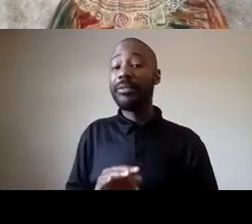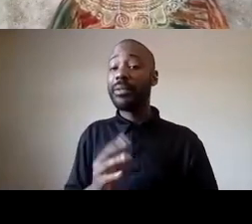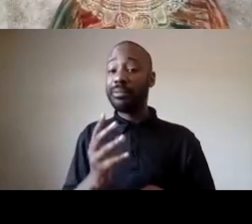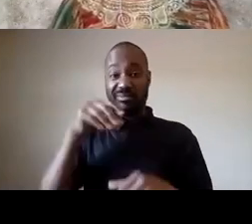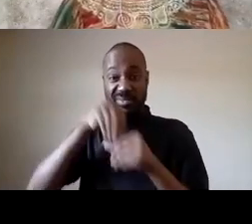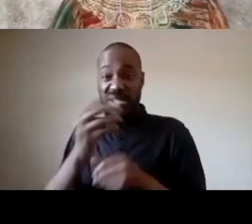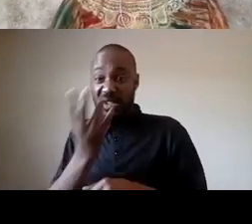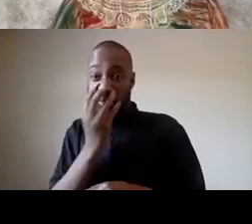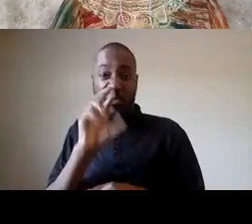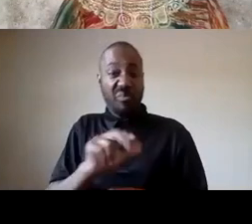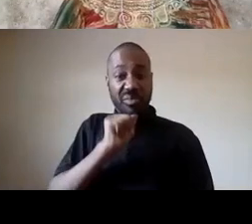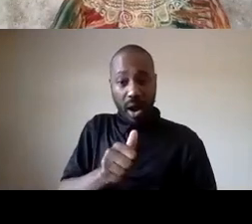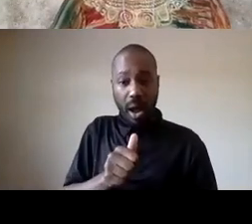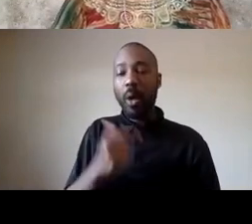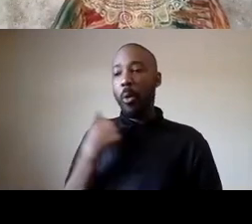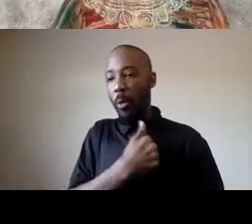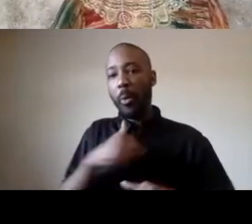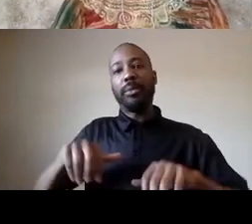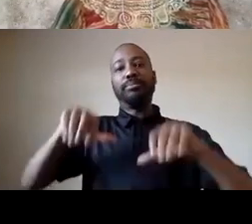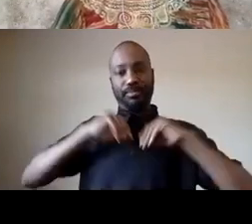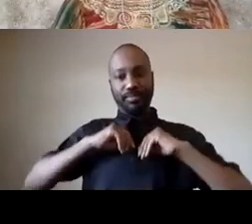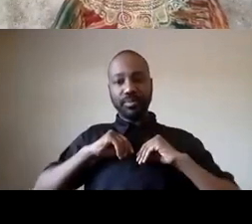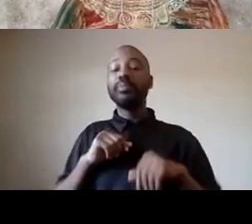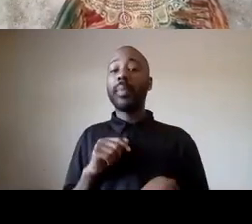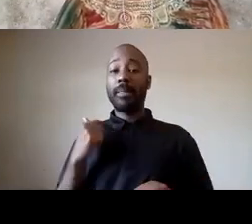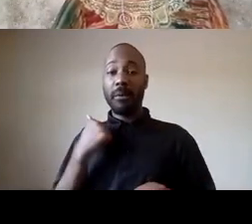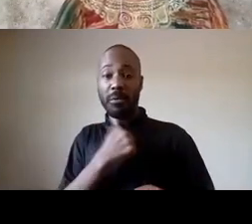something that we embrace incarcerated people are our people and